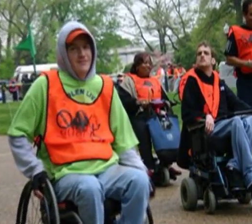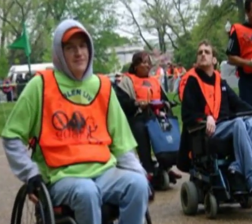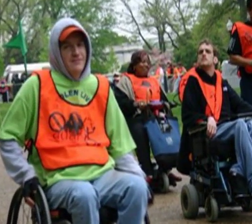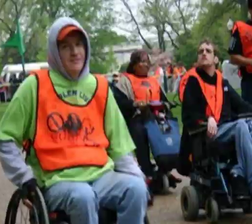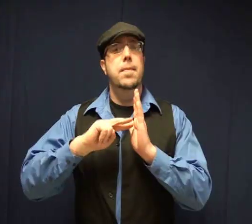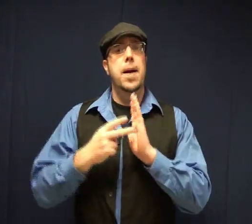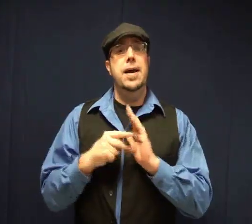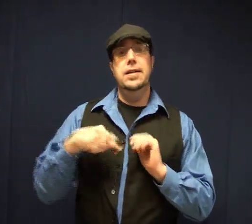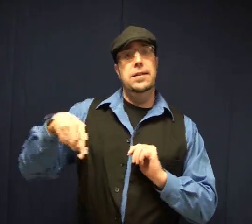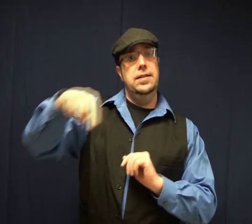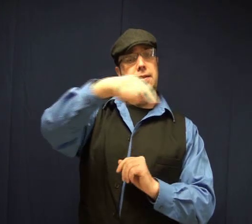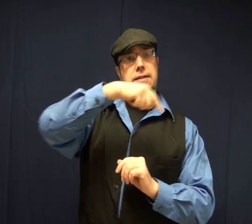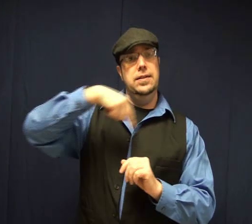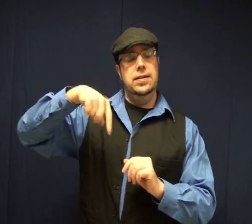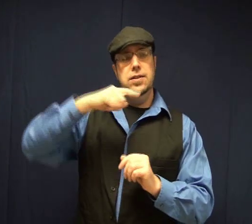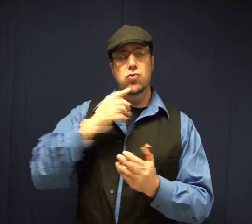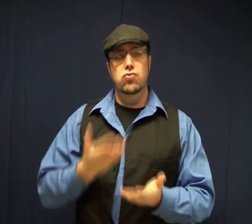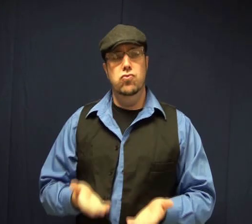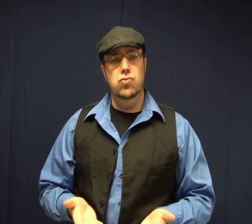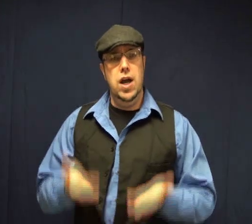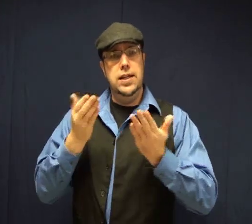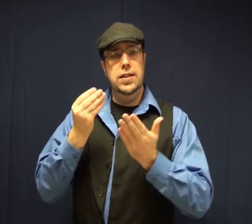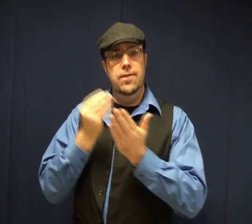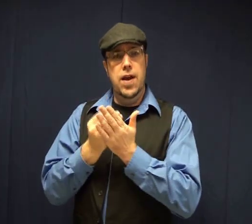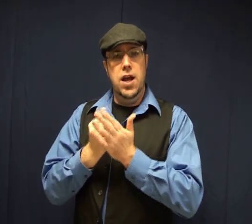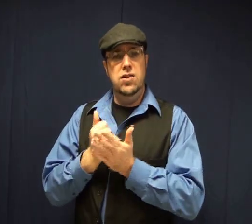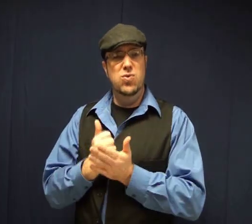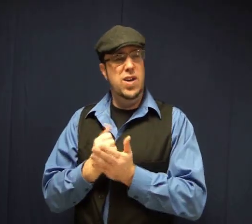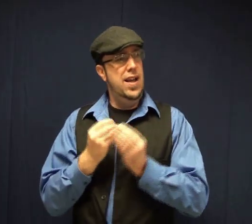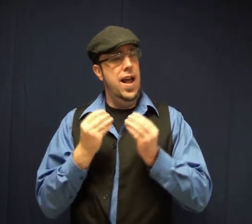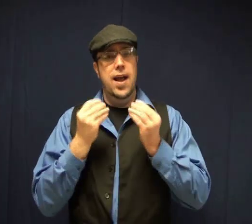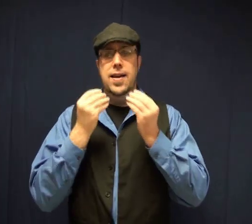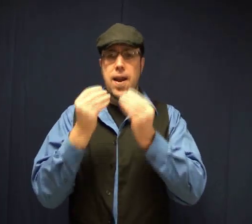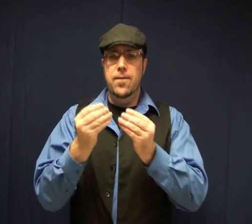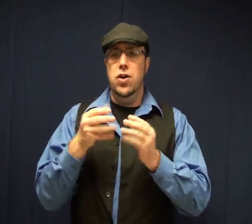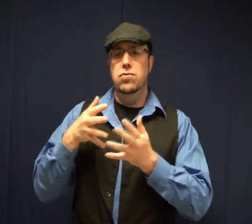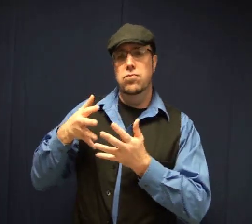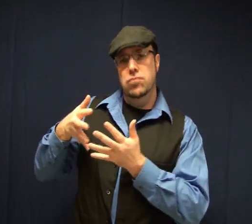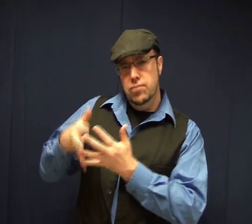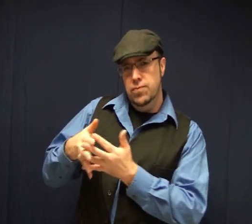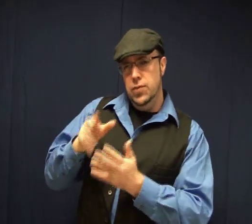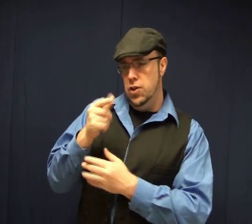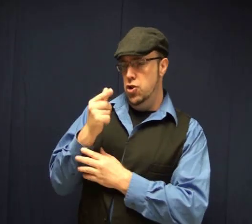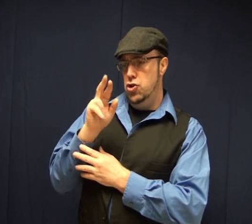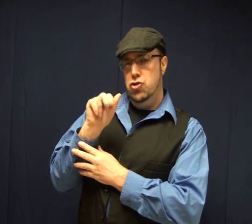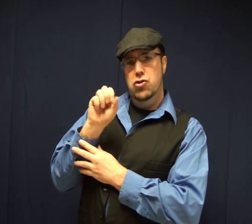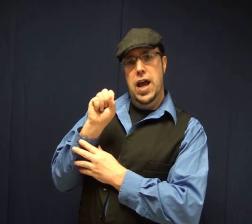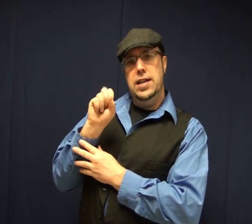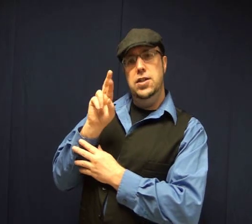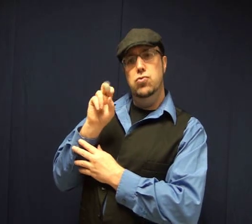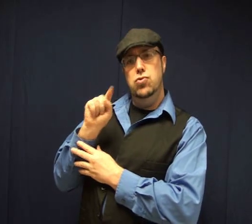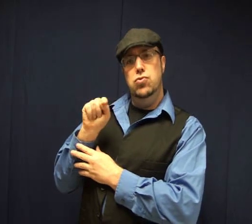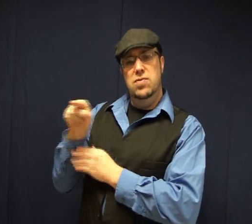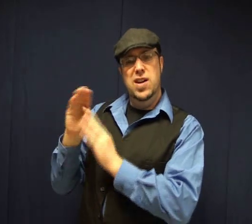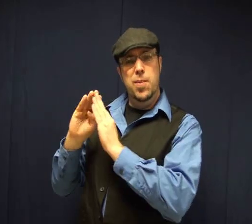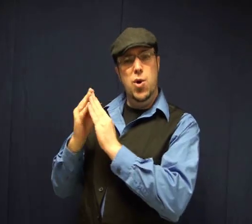The purpolse of this is to raise funds to help give the grassroots community the opporunity.